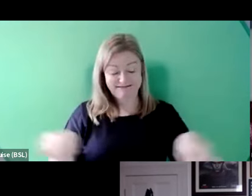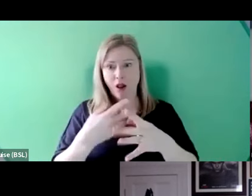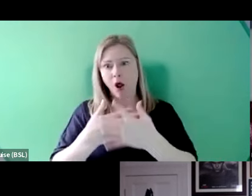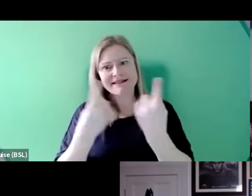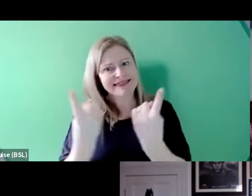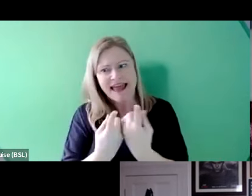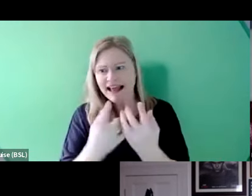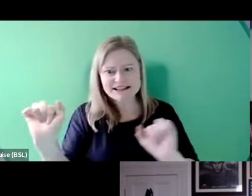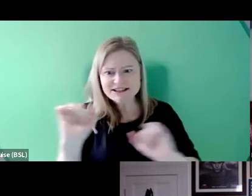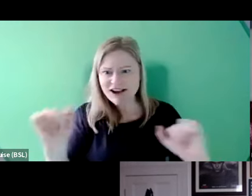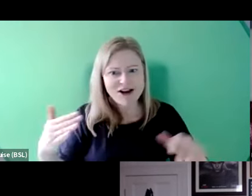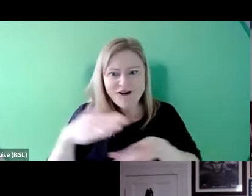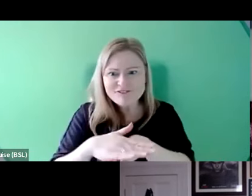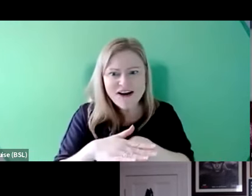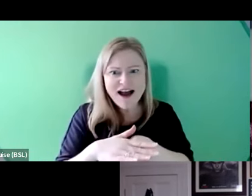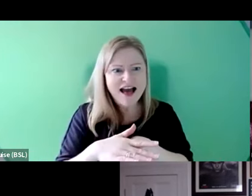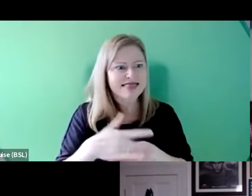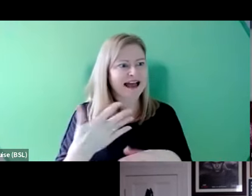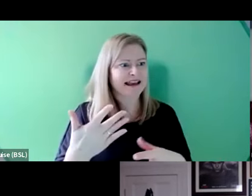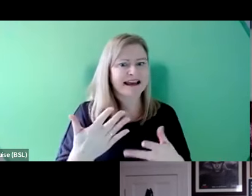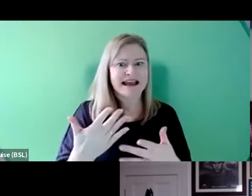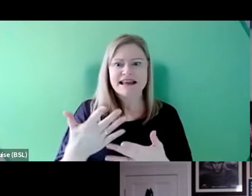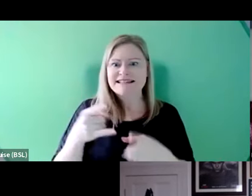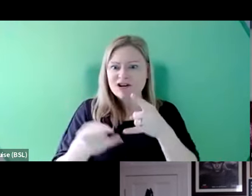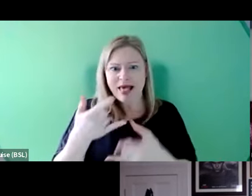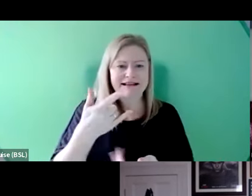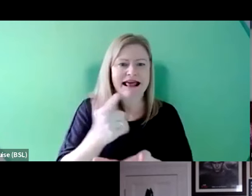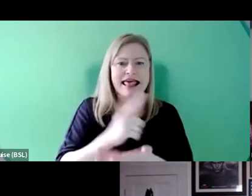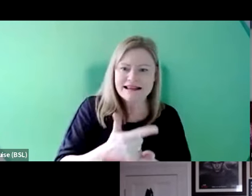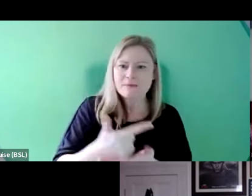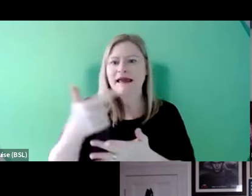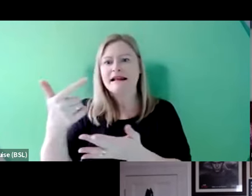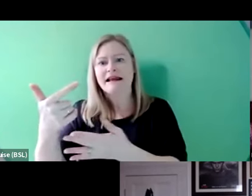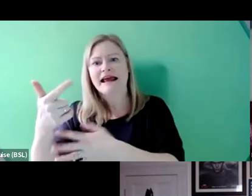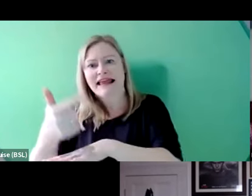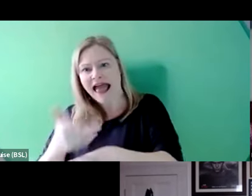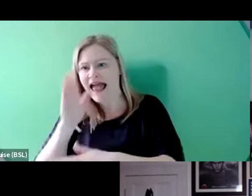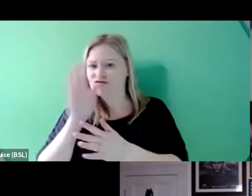There's the whole thing of intersectionality. You know, black disabled people, gay disabled